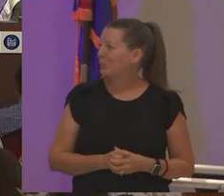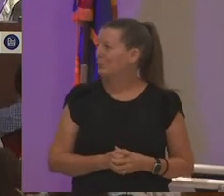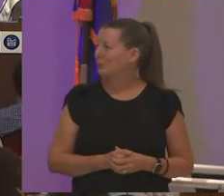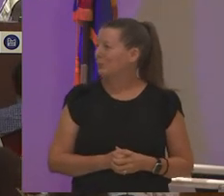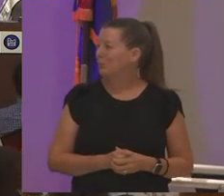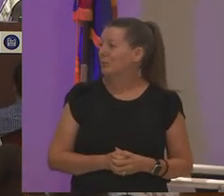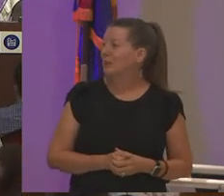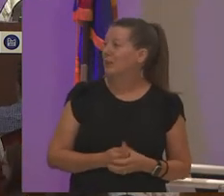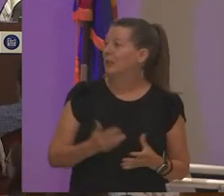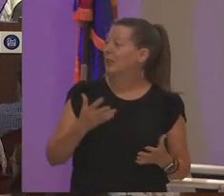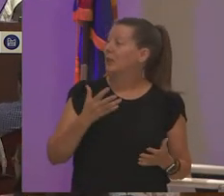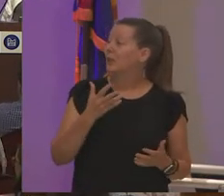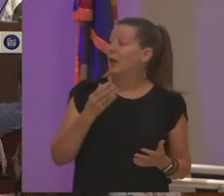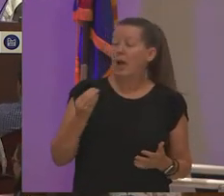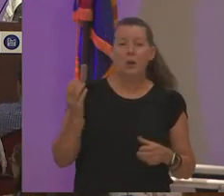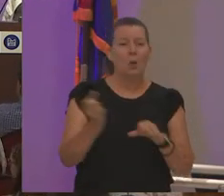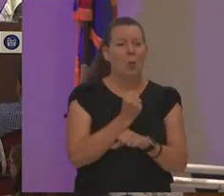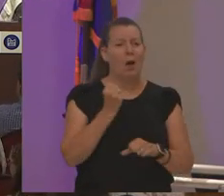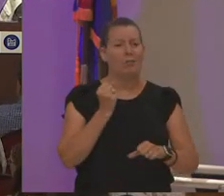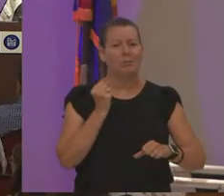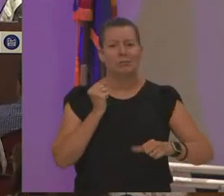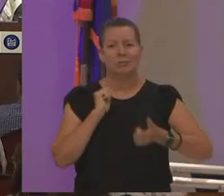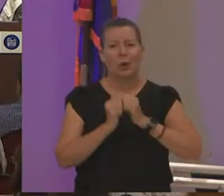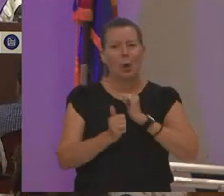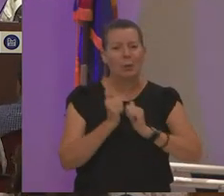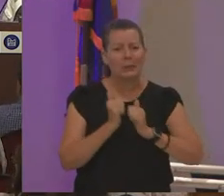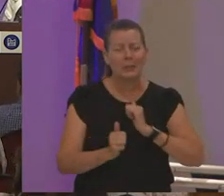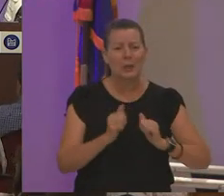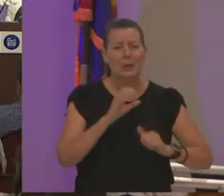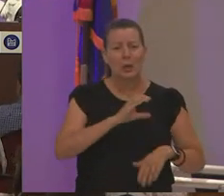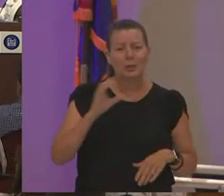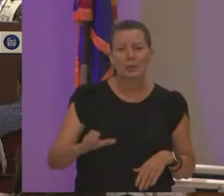and and we've won competitions in cross cross-country basketball tennis